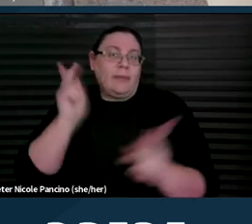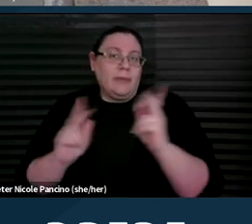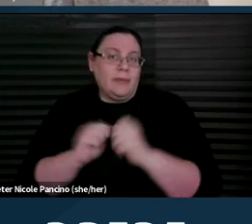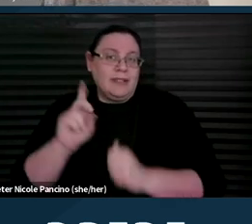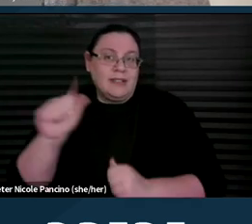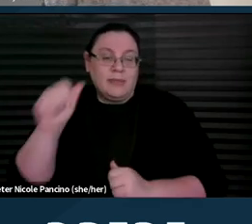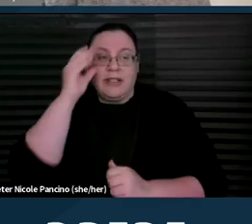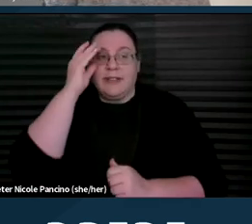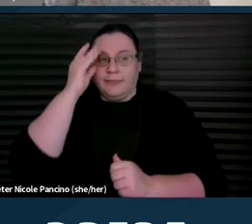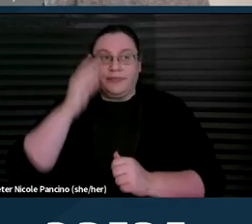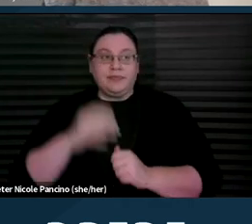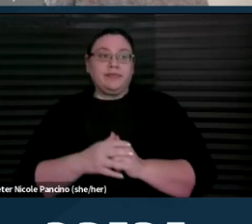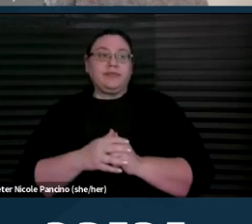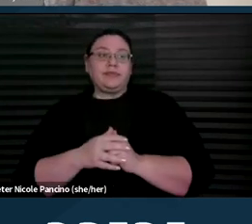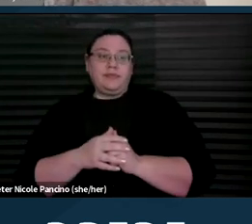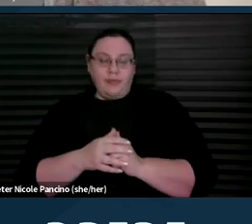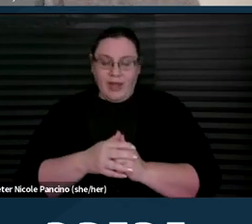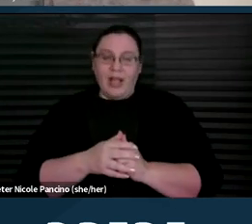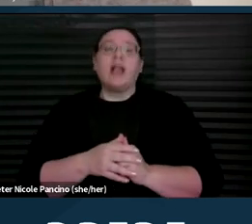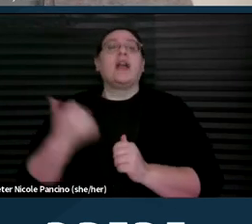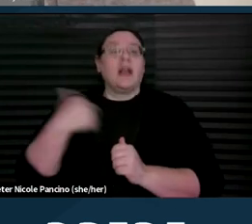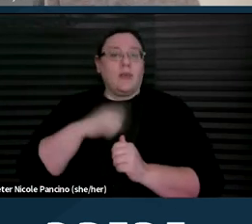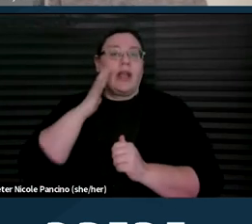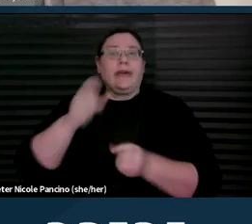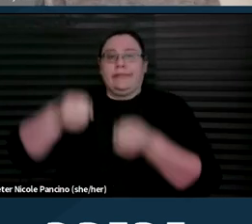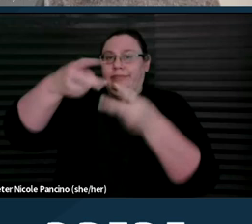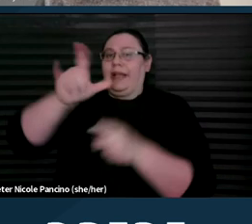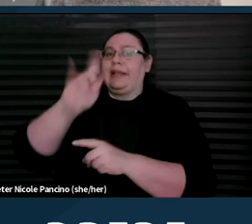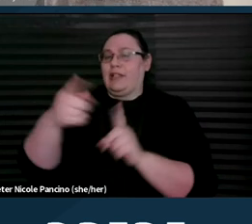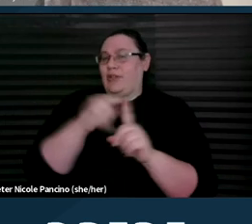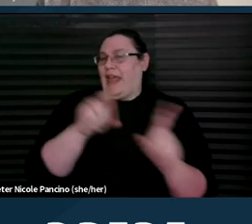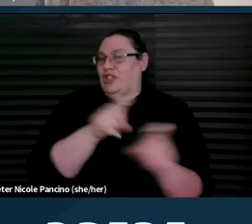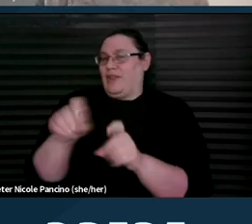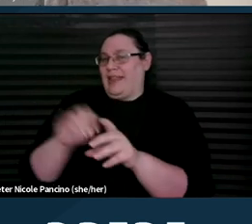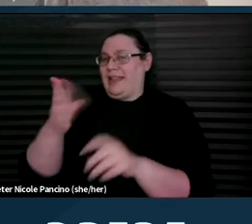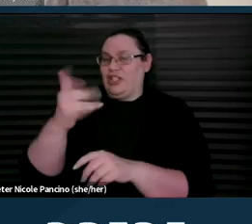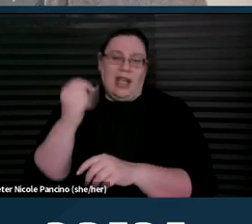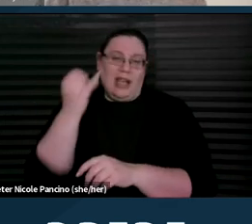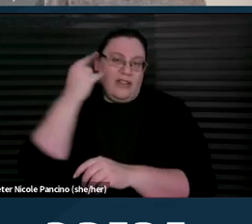And we will drop a link to that survey in the chat if you're interested in taking it